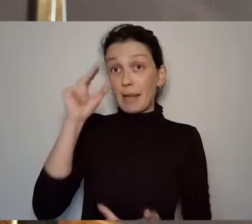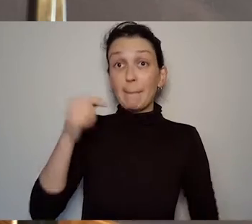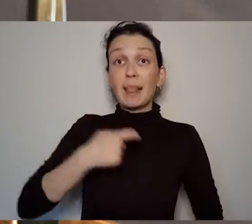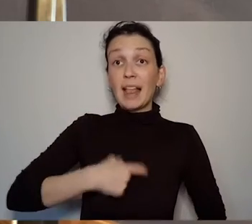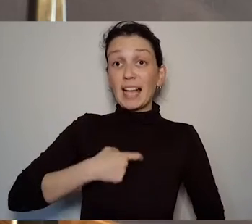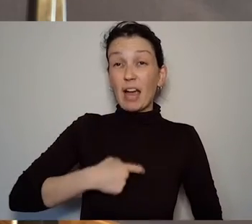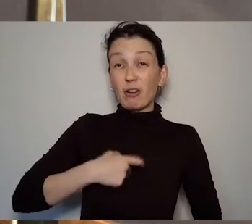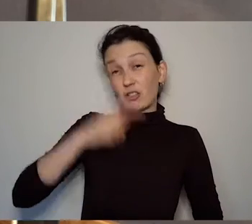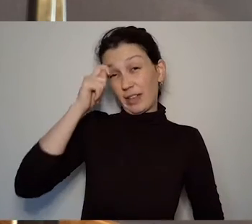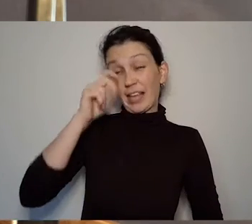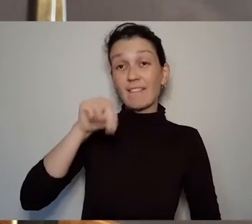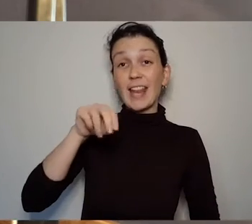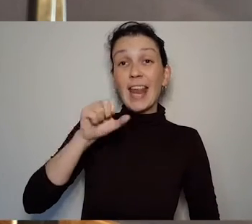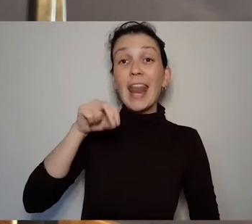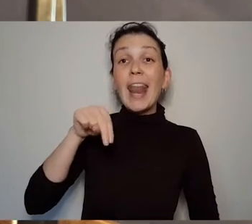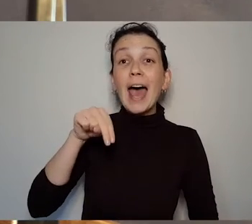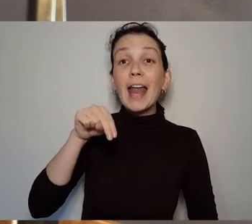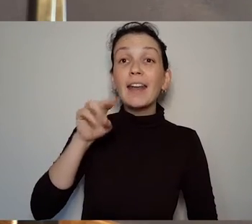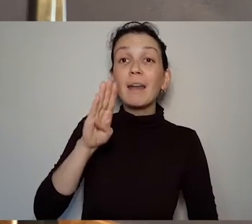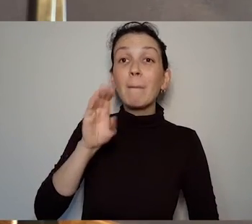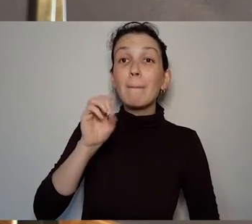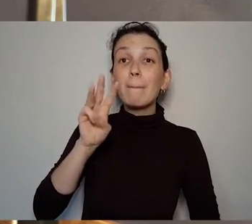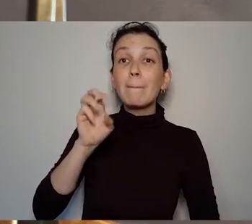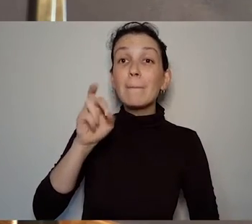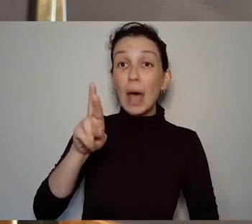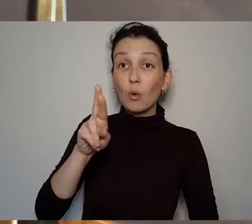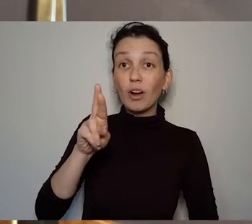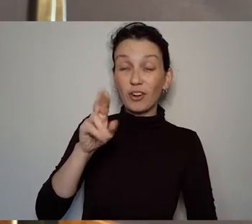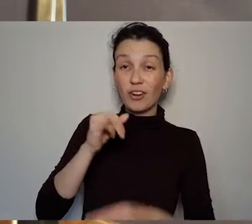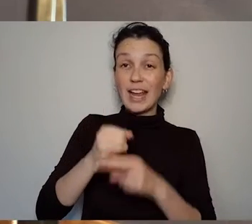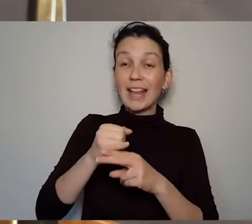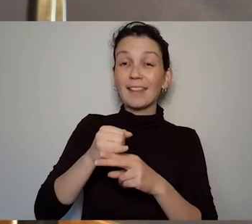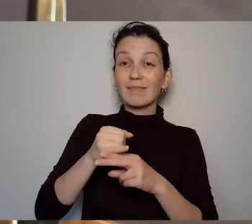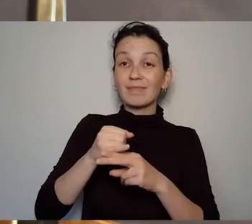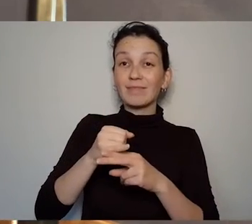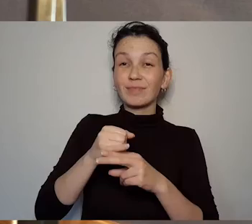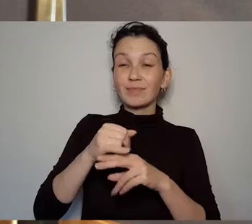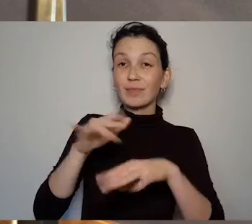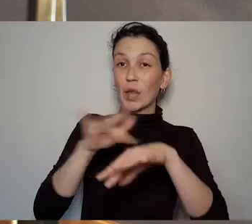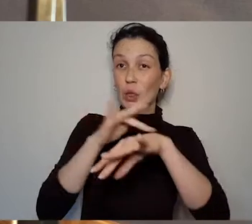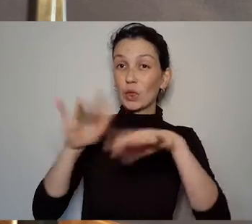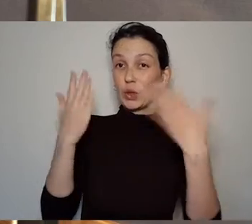Nan Bowers, you know when she enters and the play Wife to James Whelan and we get quite a detailed